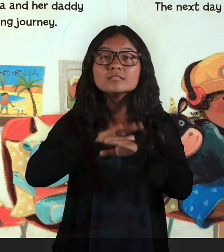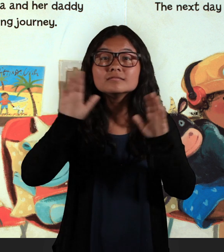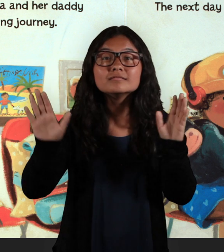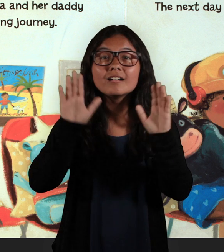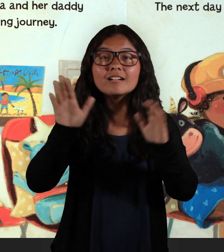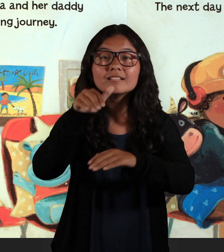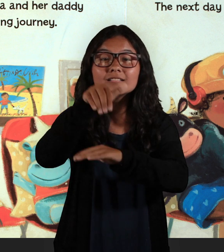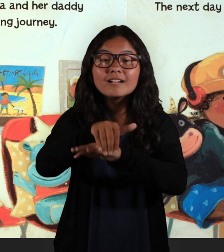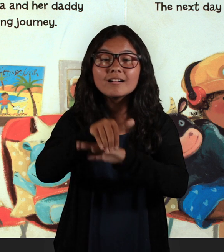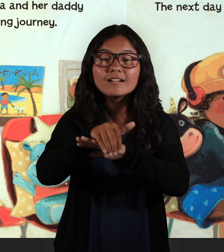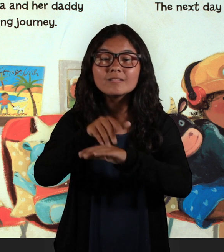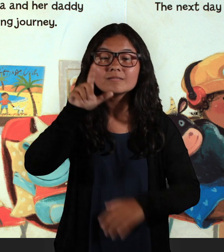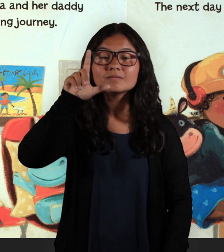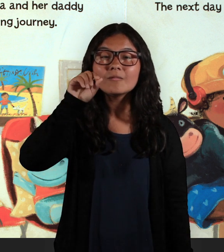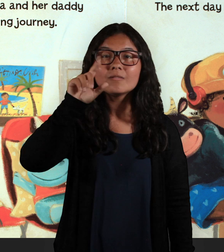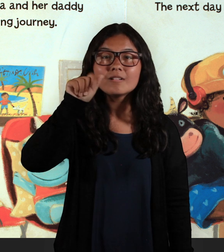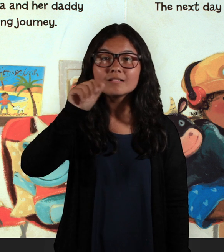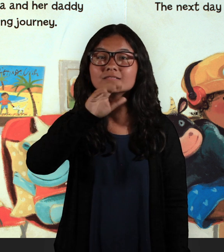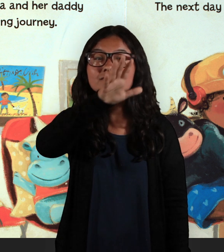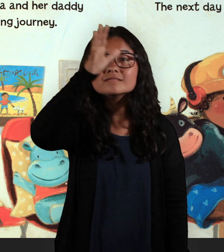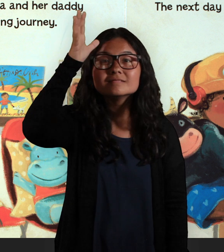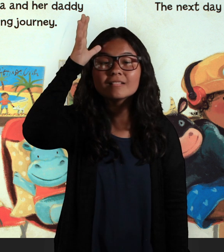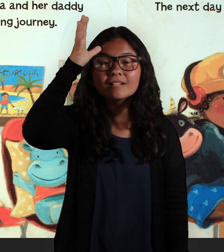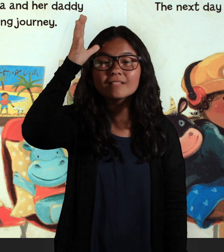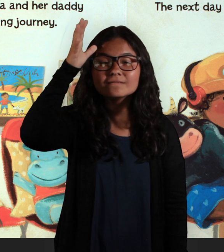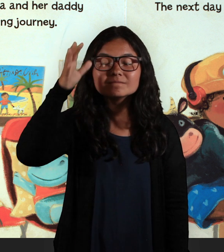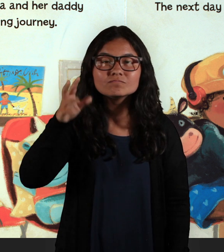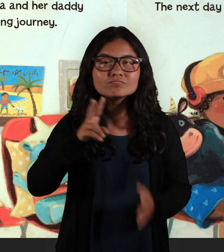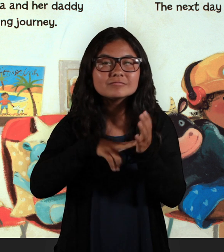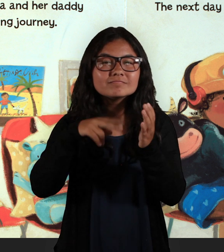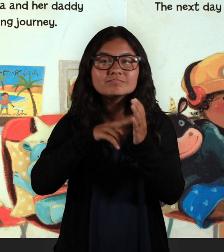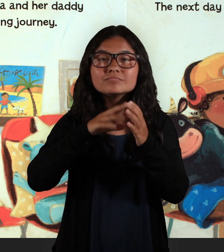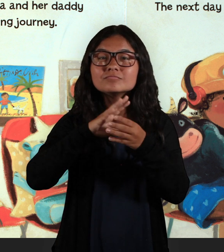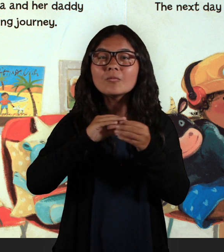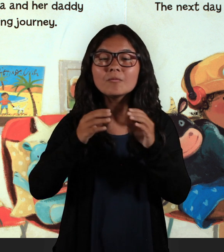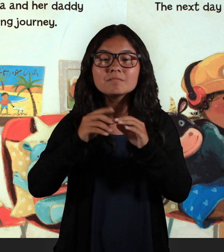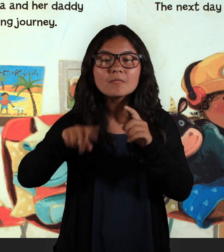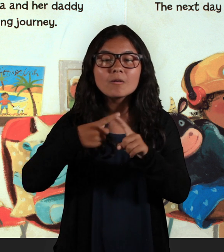On Sunday night Lola and her daddy read about an exciting journey.